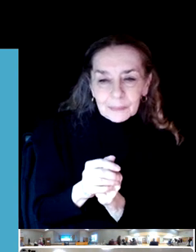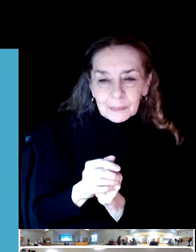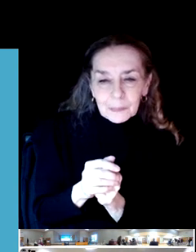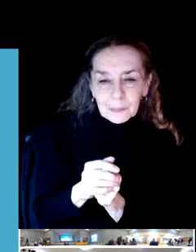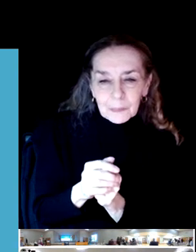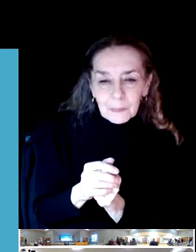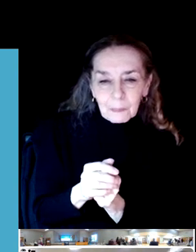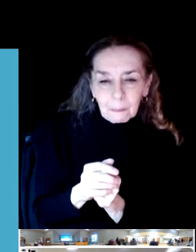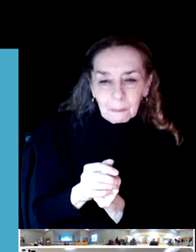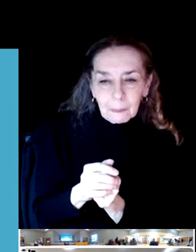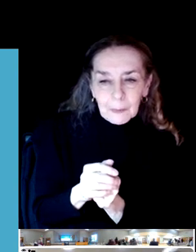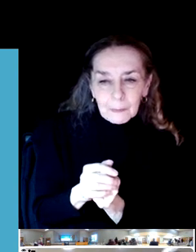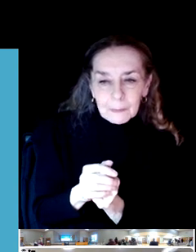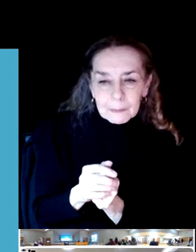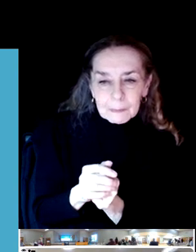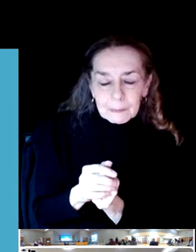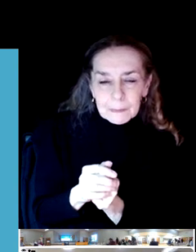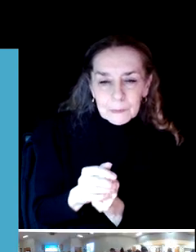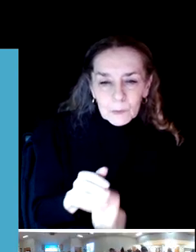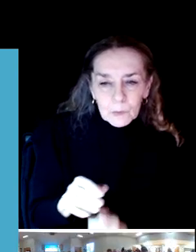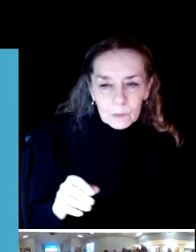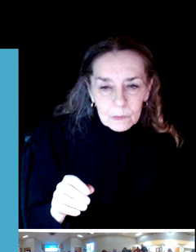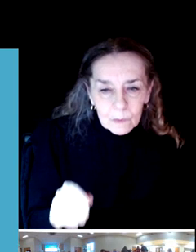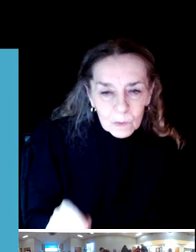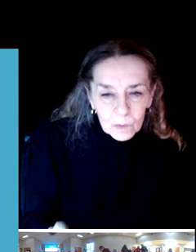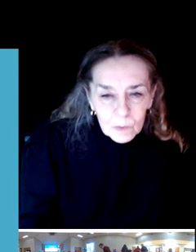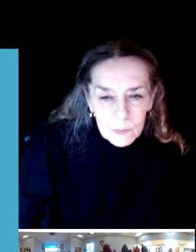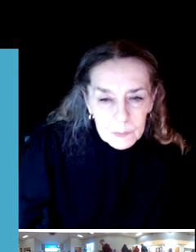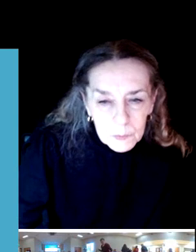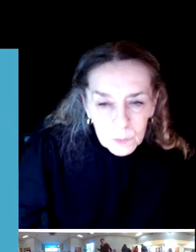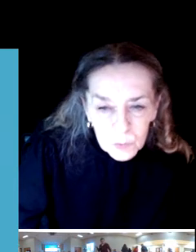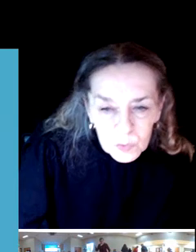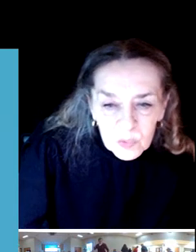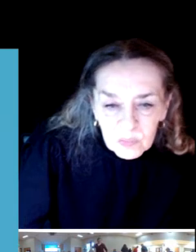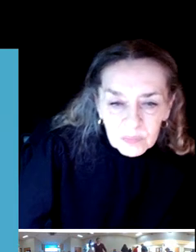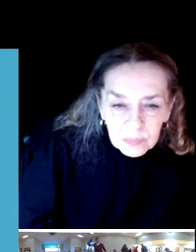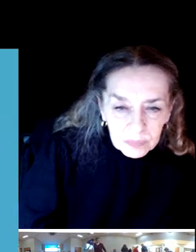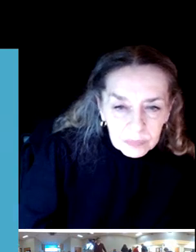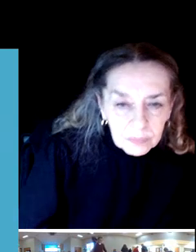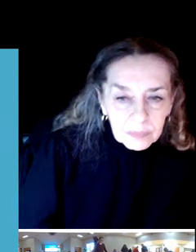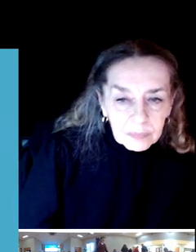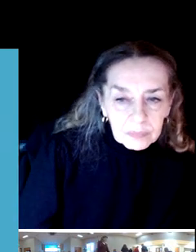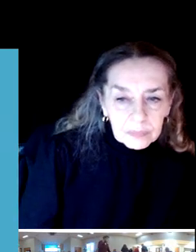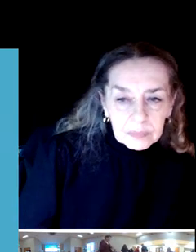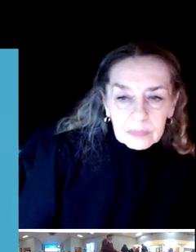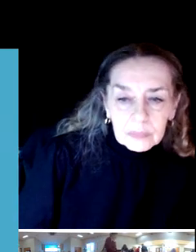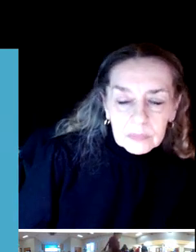Thank you so much for coming.